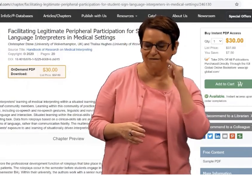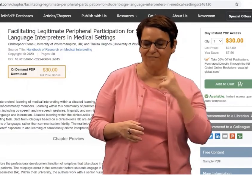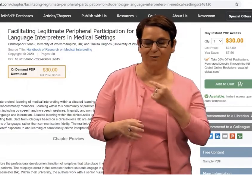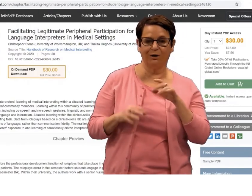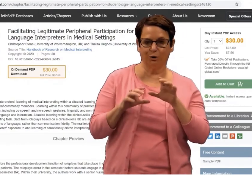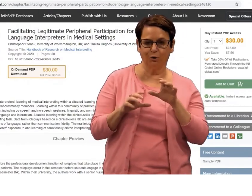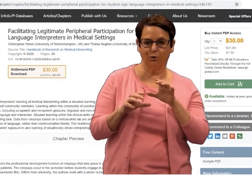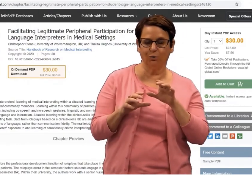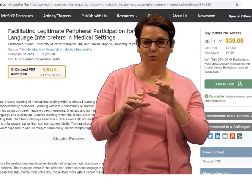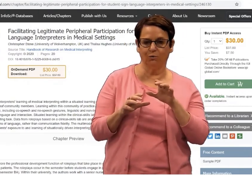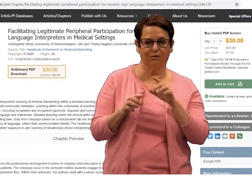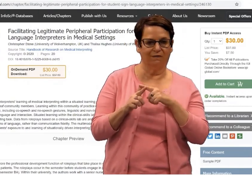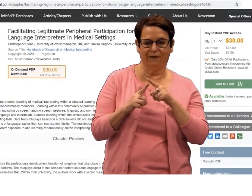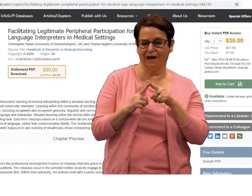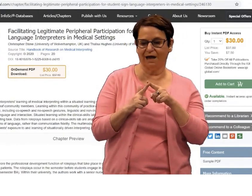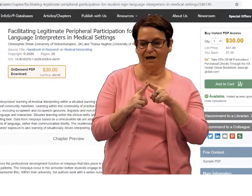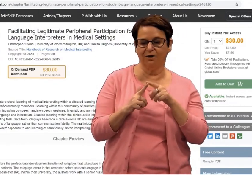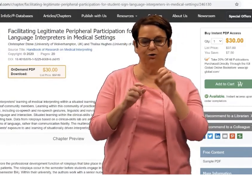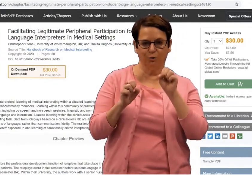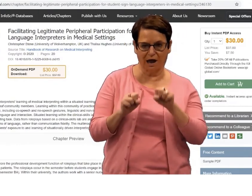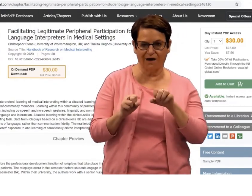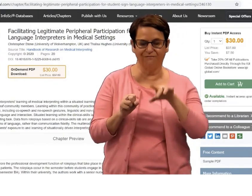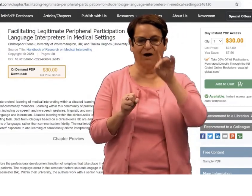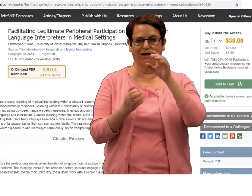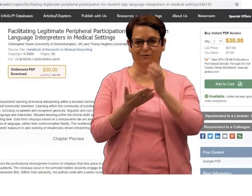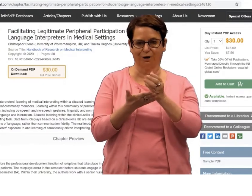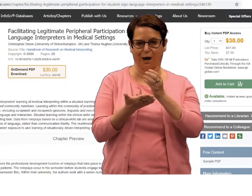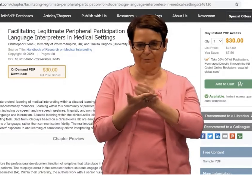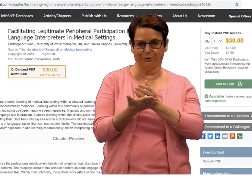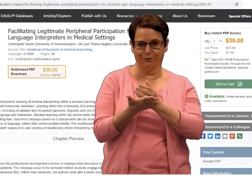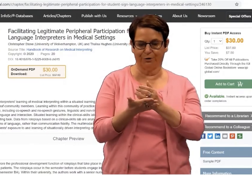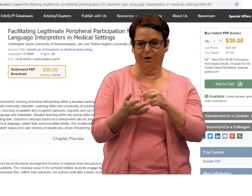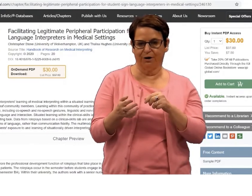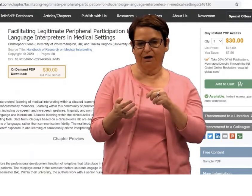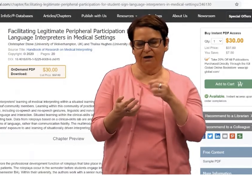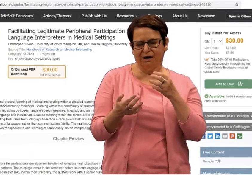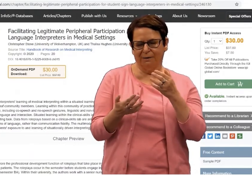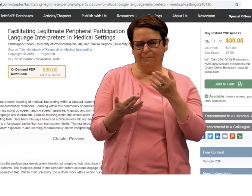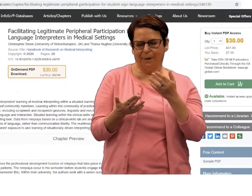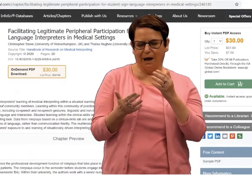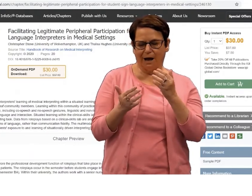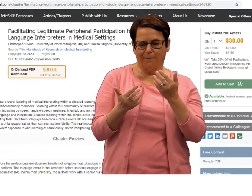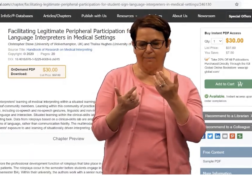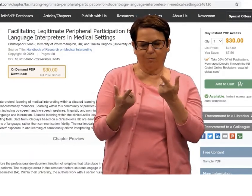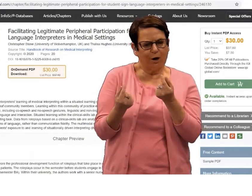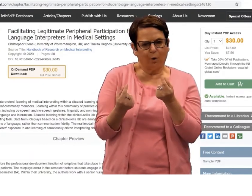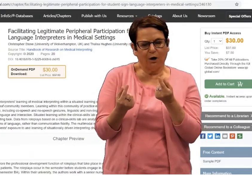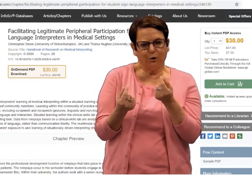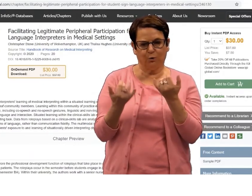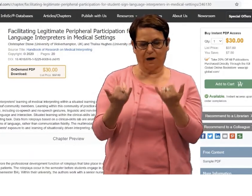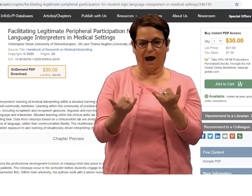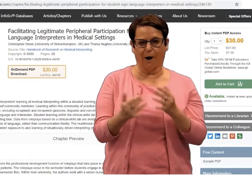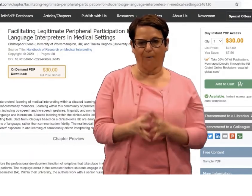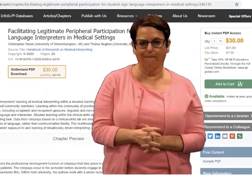If we do, then you can find the chapter. So what do I do now?